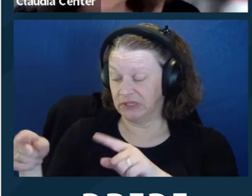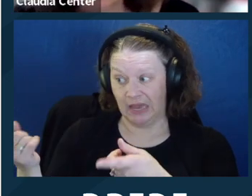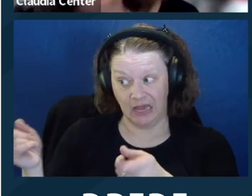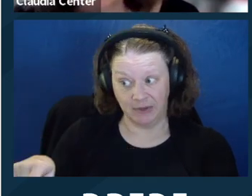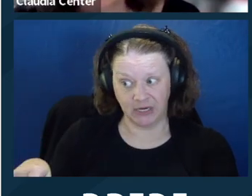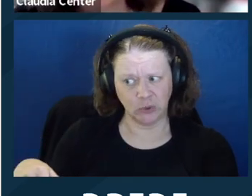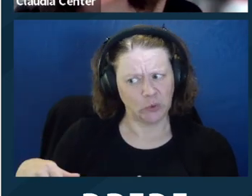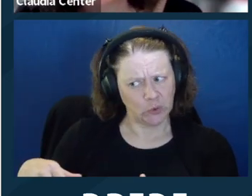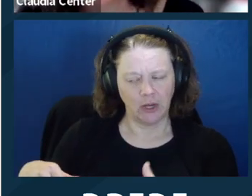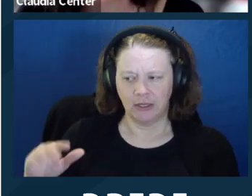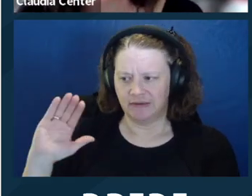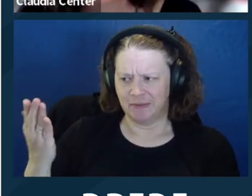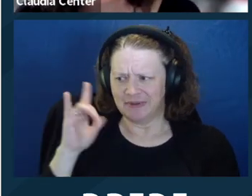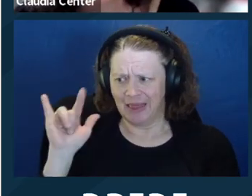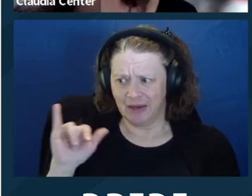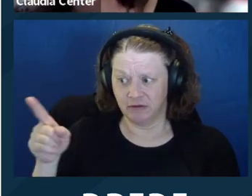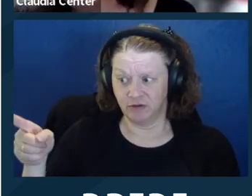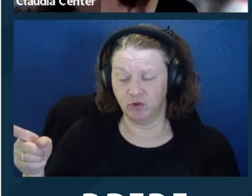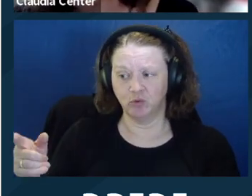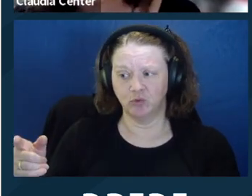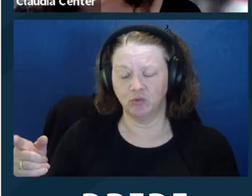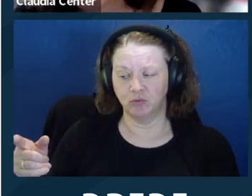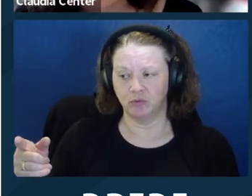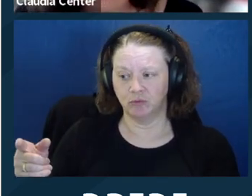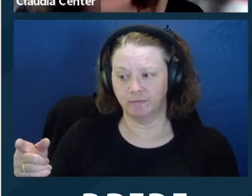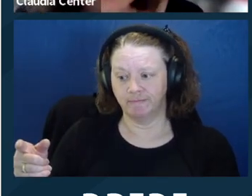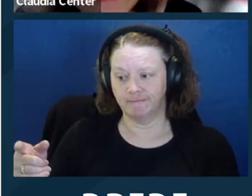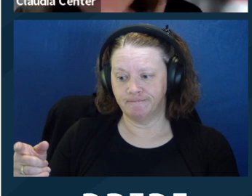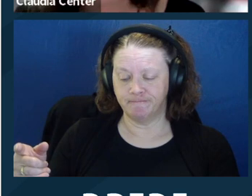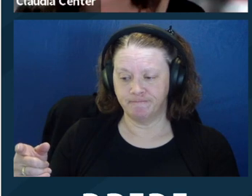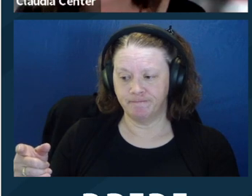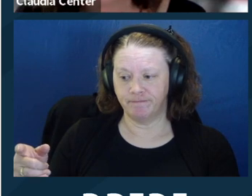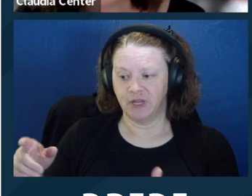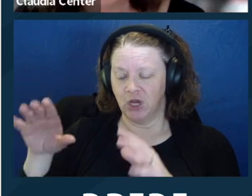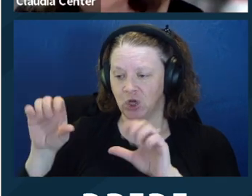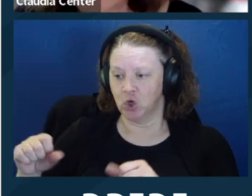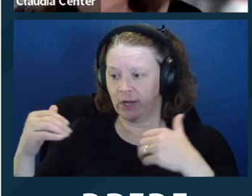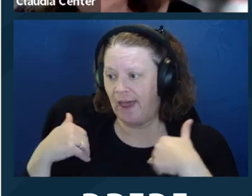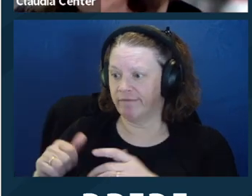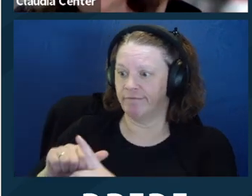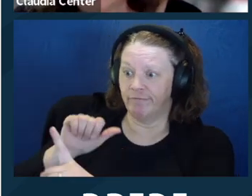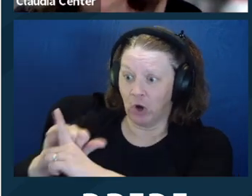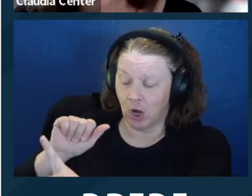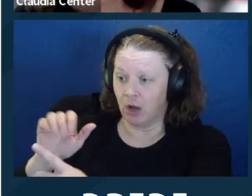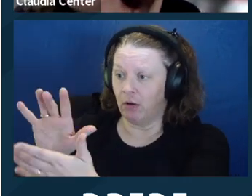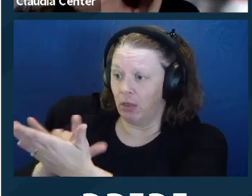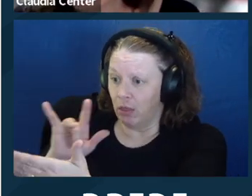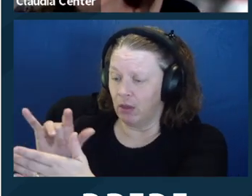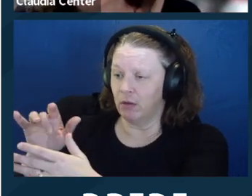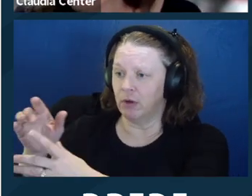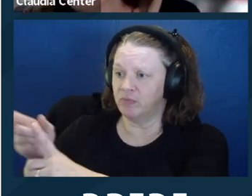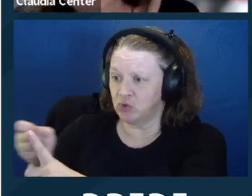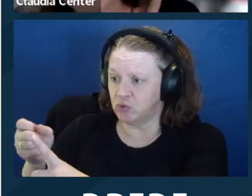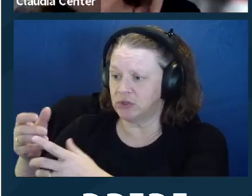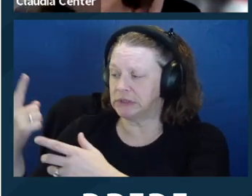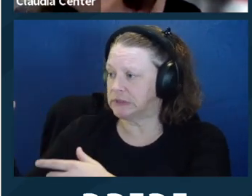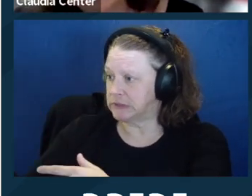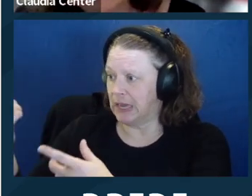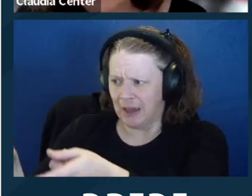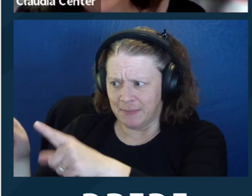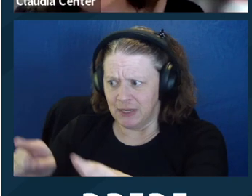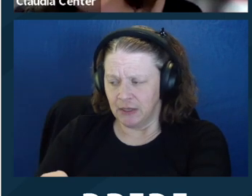and say, you know, it seems like XYZ is happening. It seems like you are at risk of, you know,